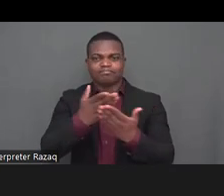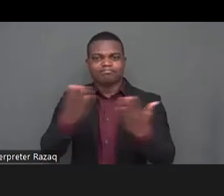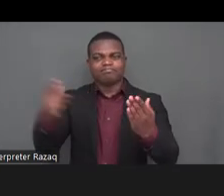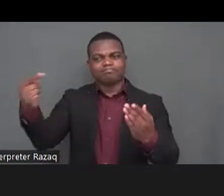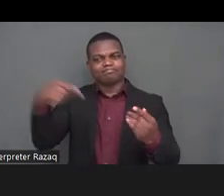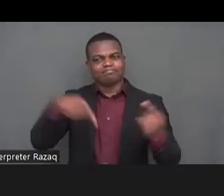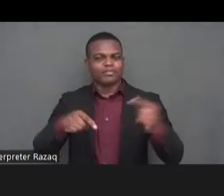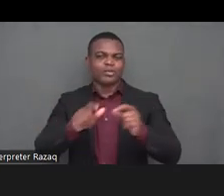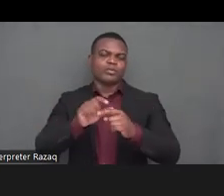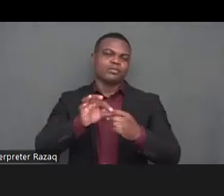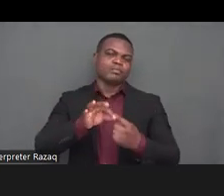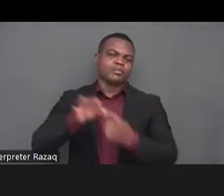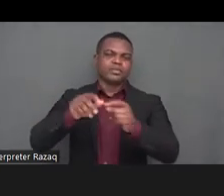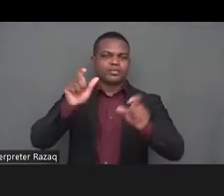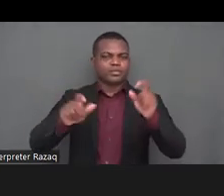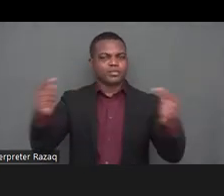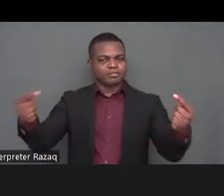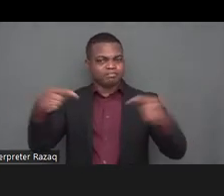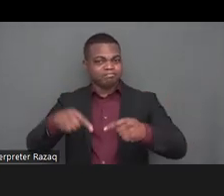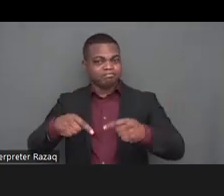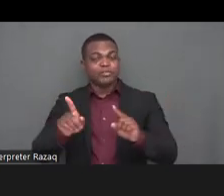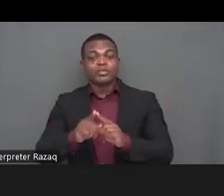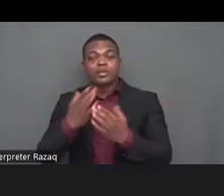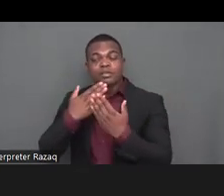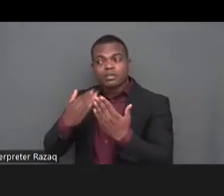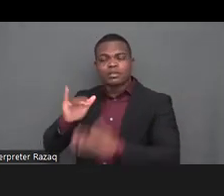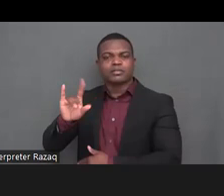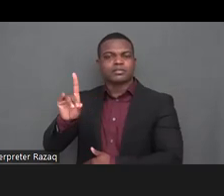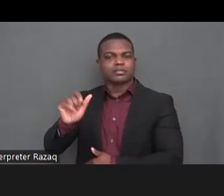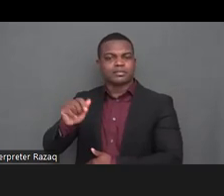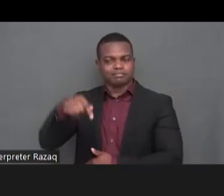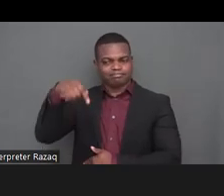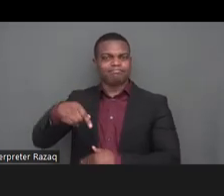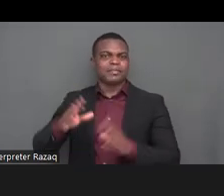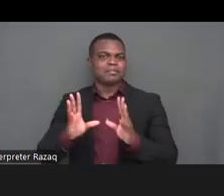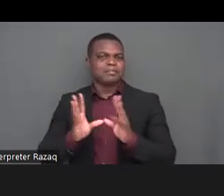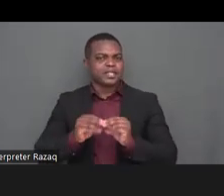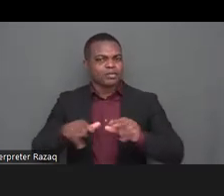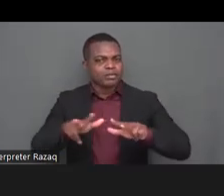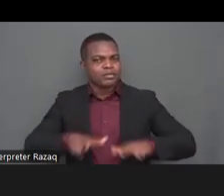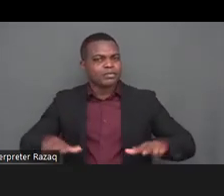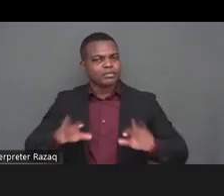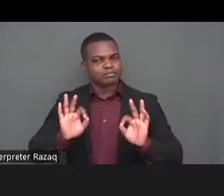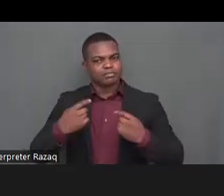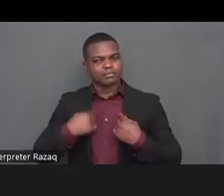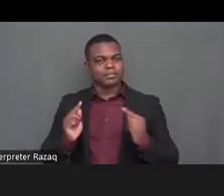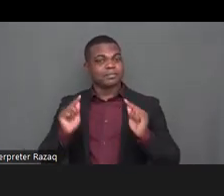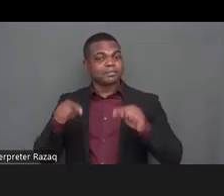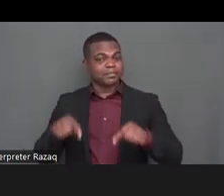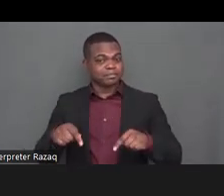me here um can i confirm that that you can hear me yes we can here you see everything go ahead